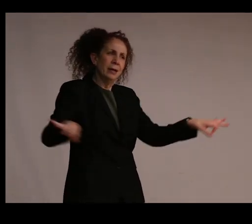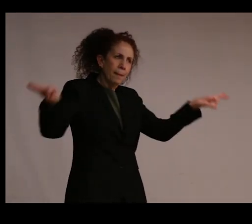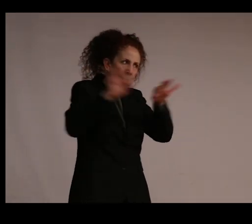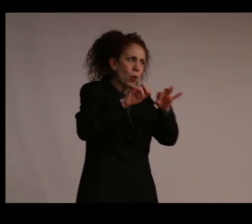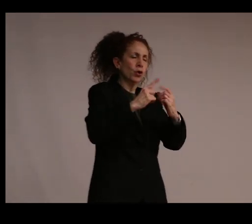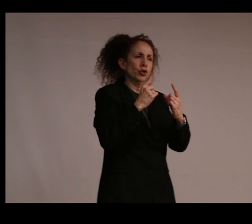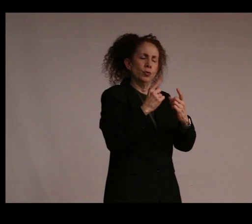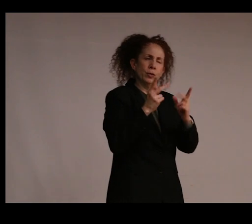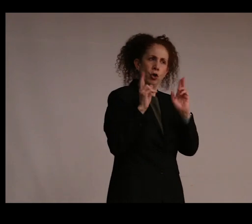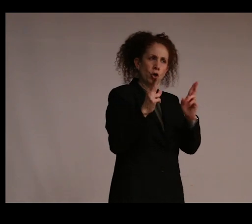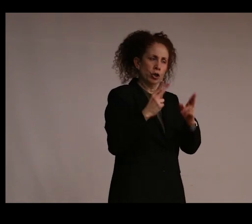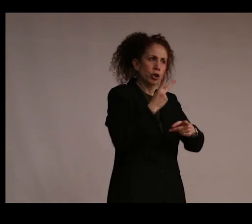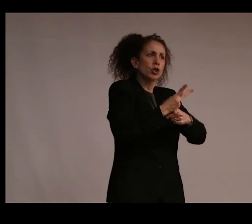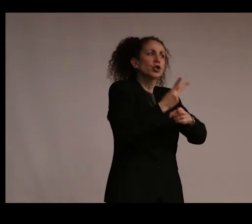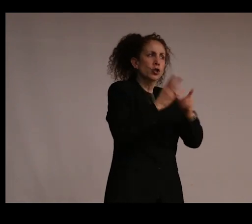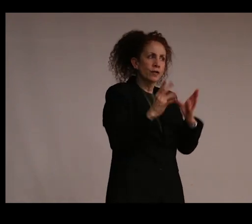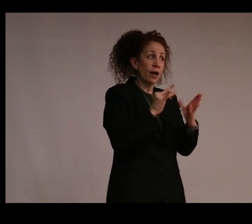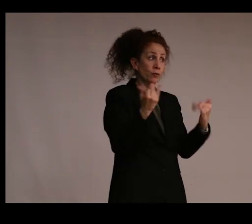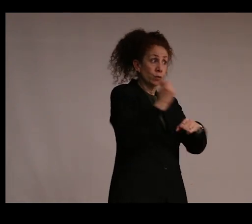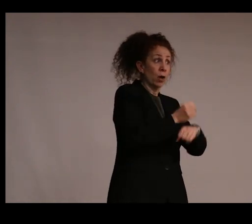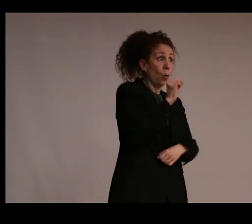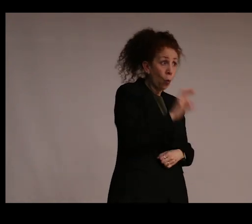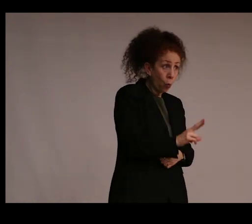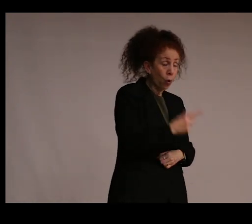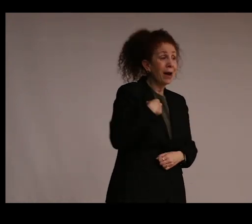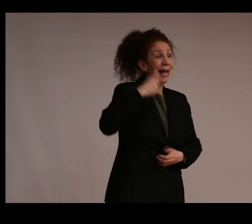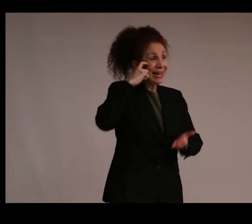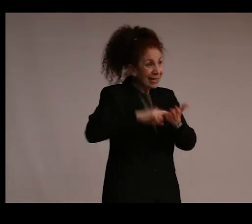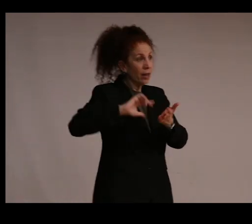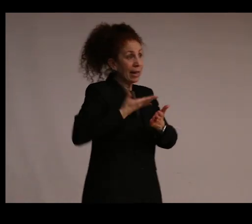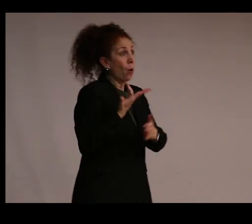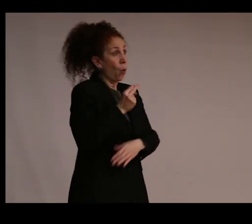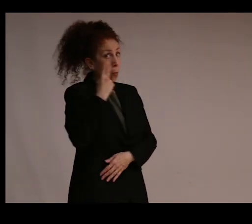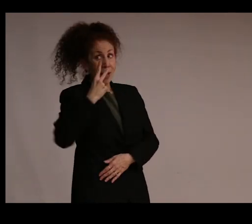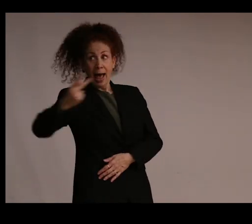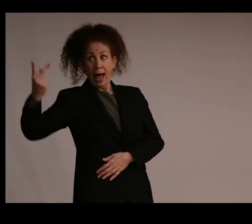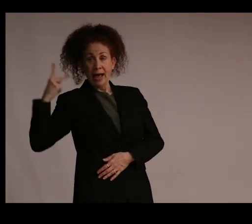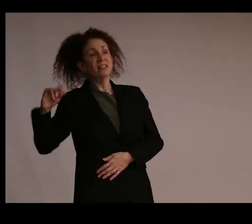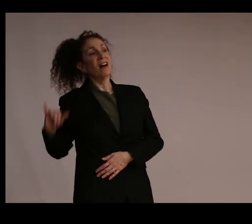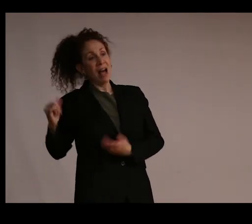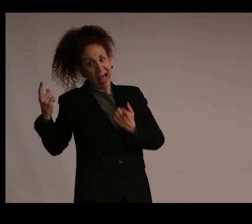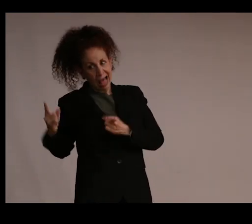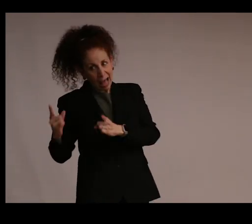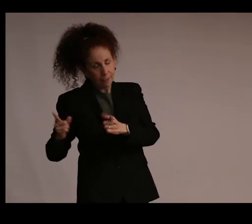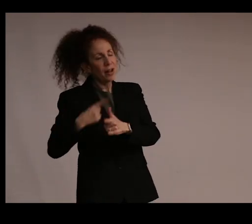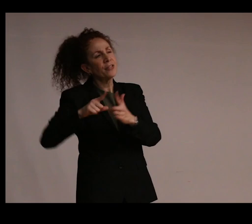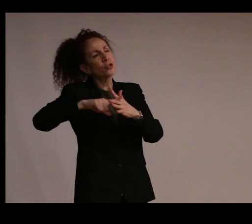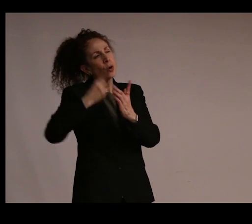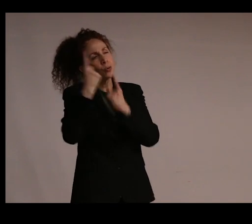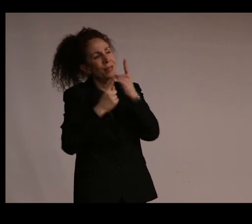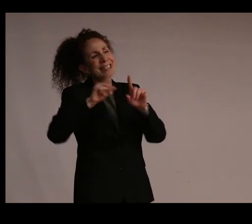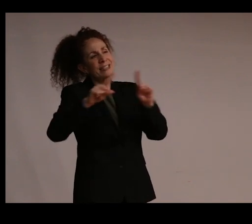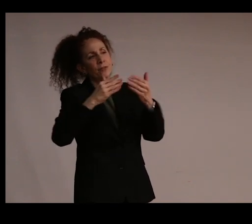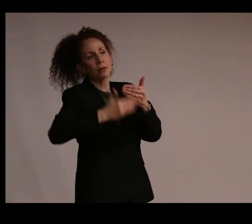of the day. Or we can acknowledge our own past and begin to think and work differently in the present.